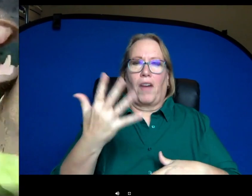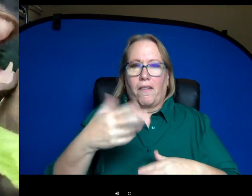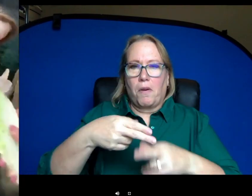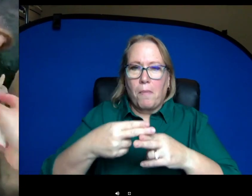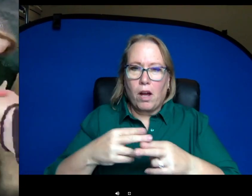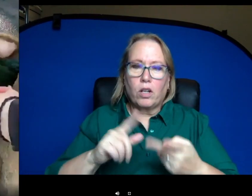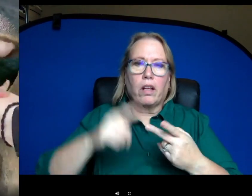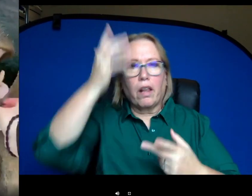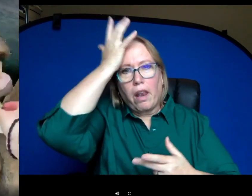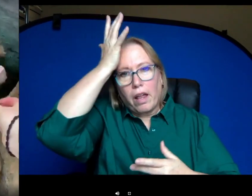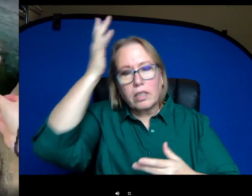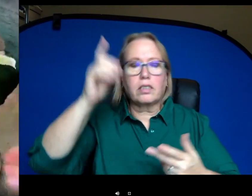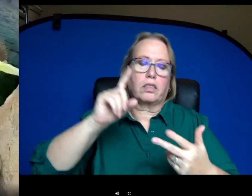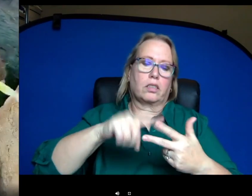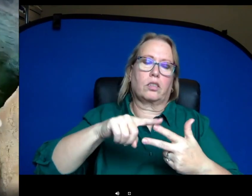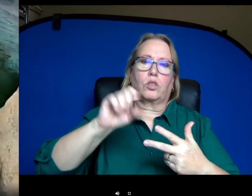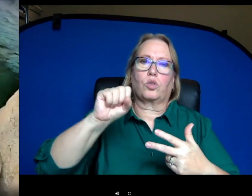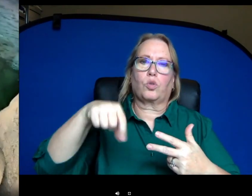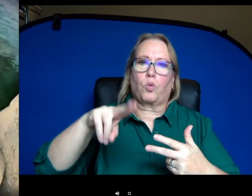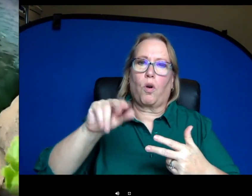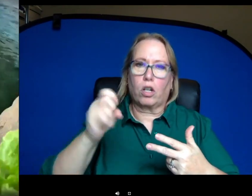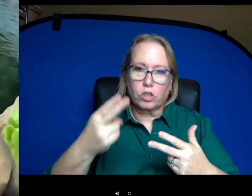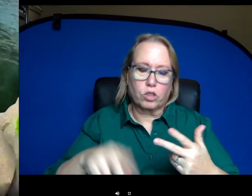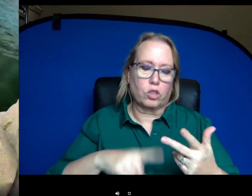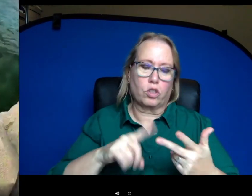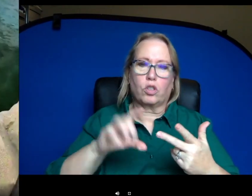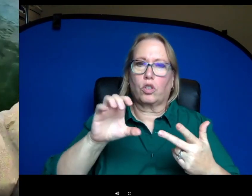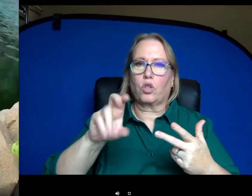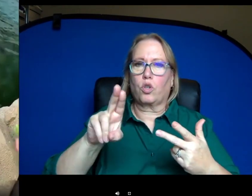cucumber each. So we use a lot of the produce for things